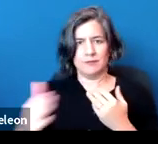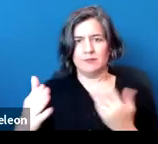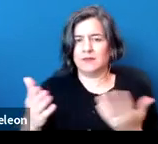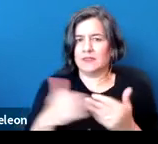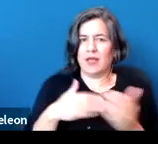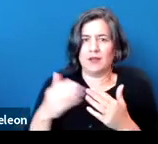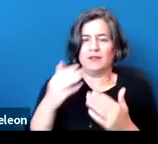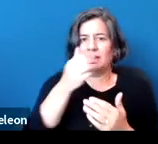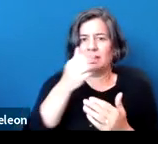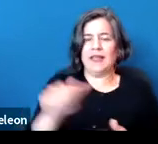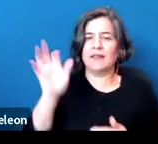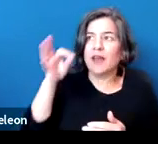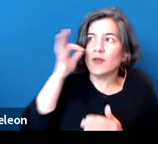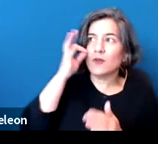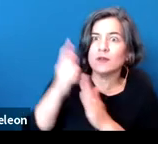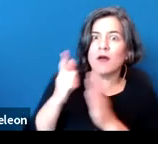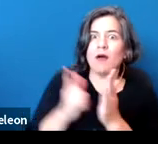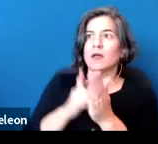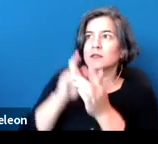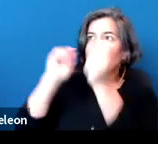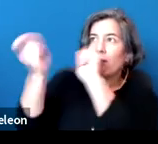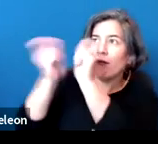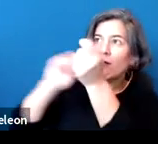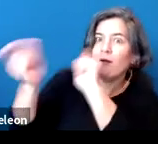of the federal laws get changed or eliminated.